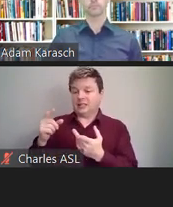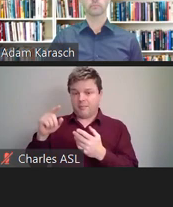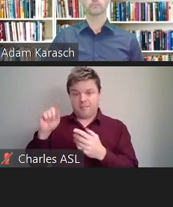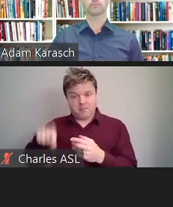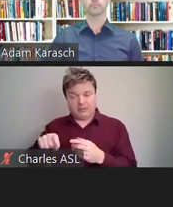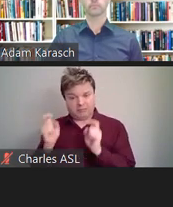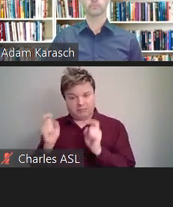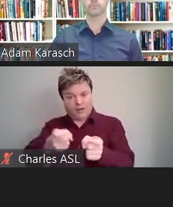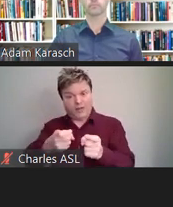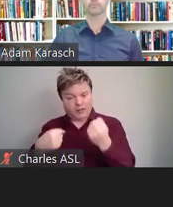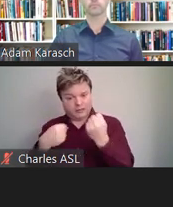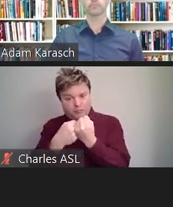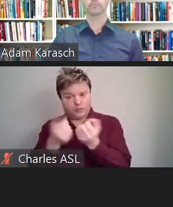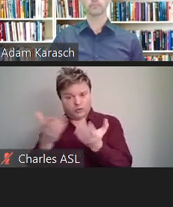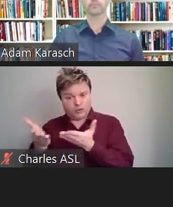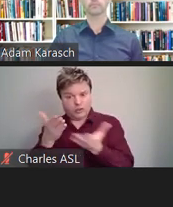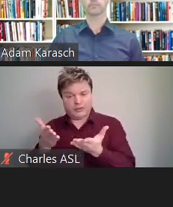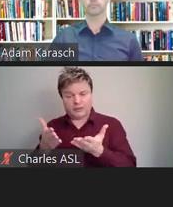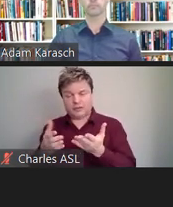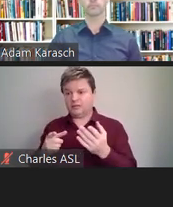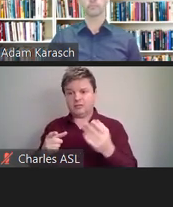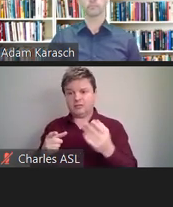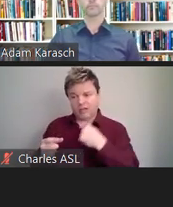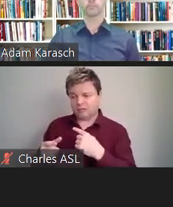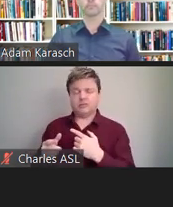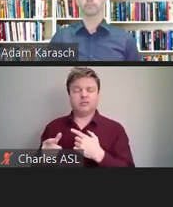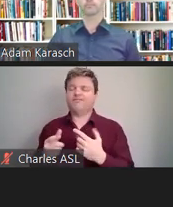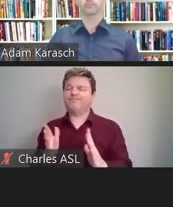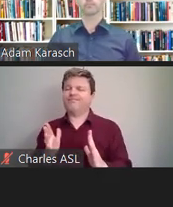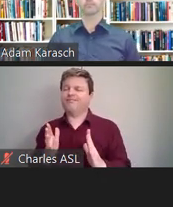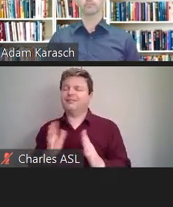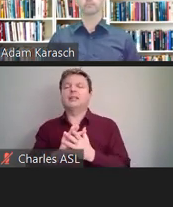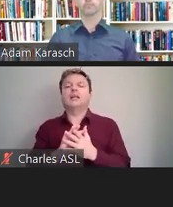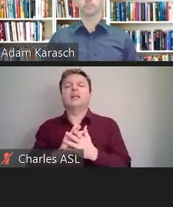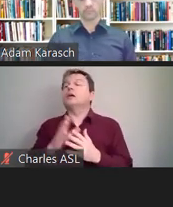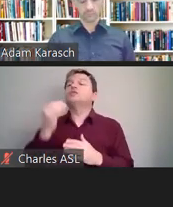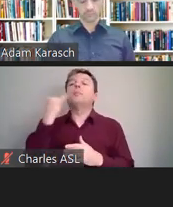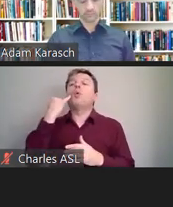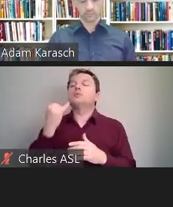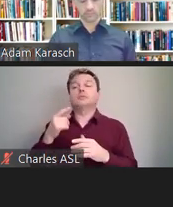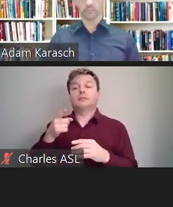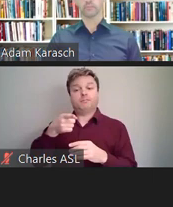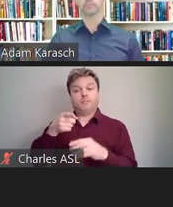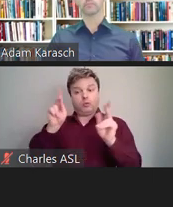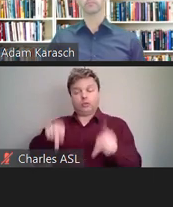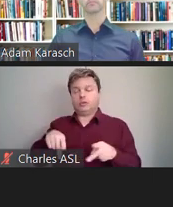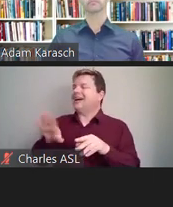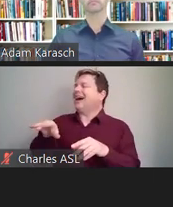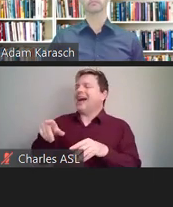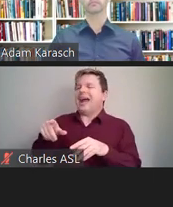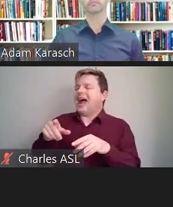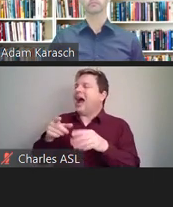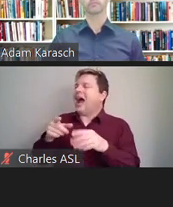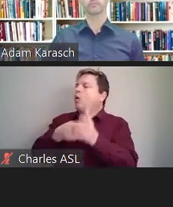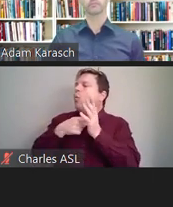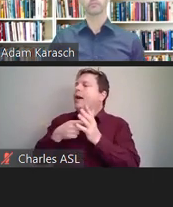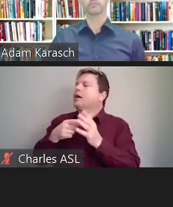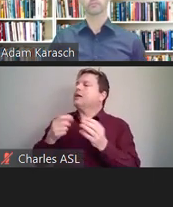The employee might say I need a sign language interpreter to stand next to me all day.